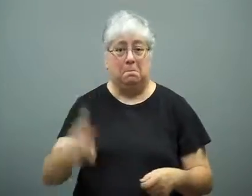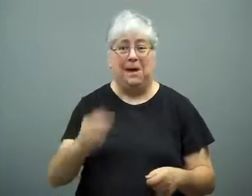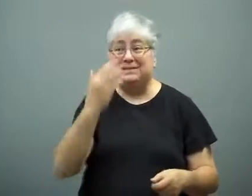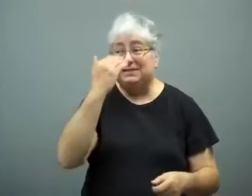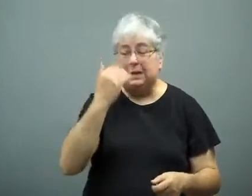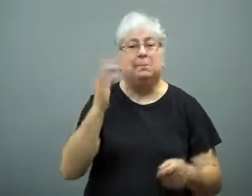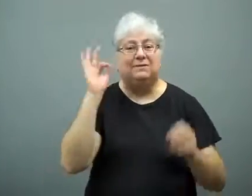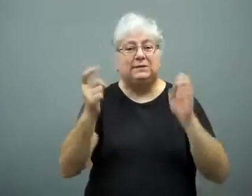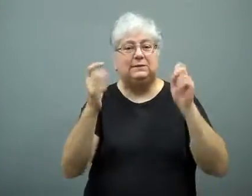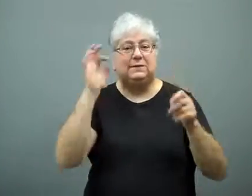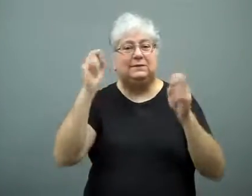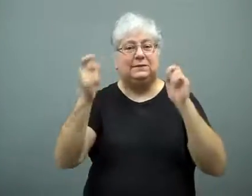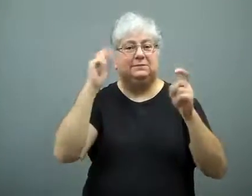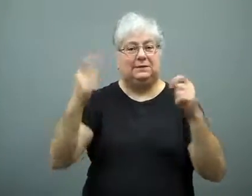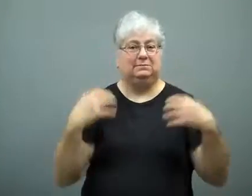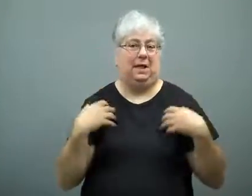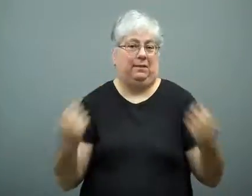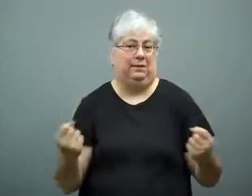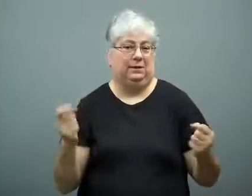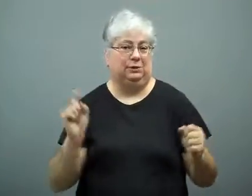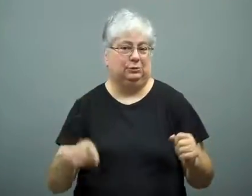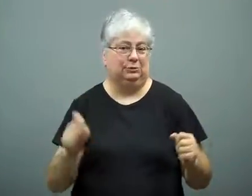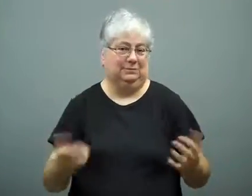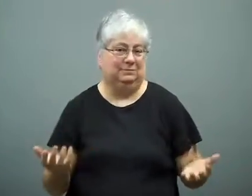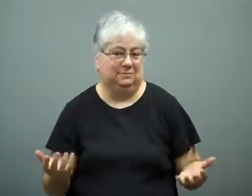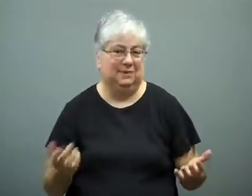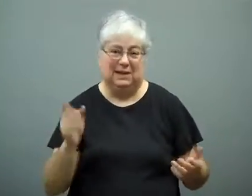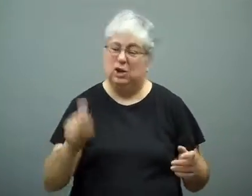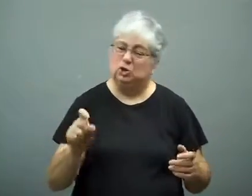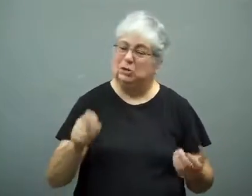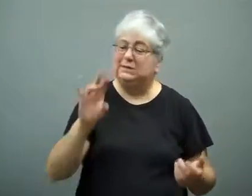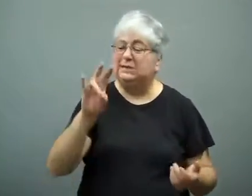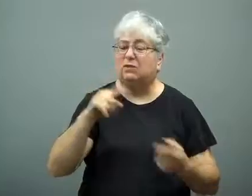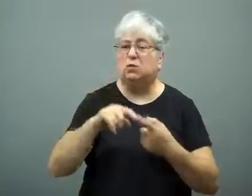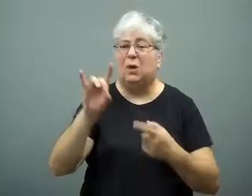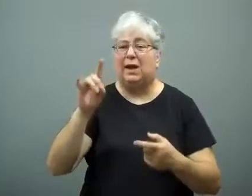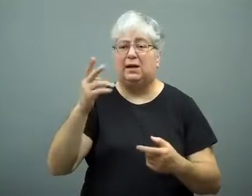Sleep is needed to maintain the brain cells and keep them healthy.